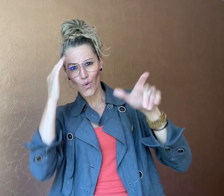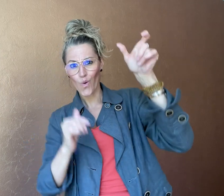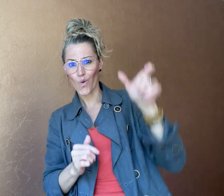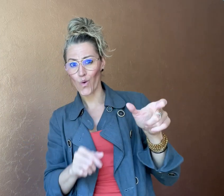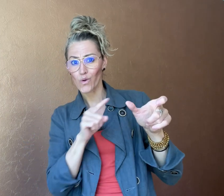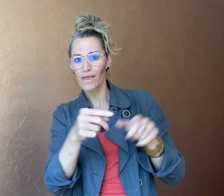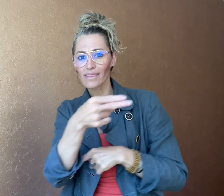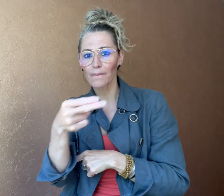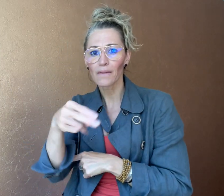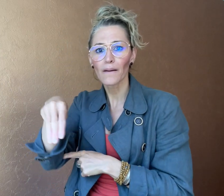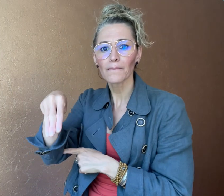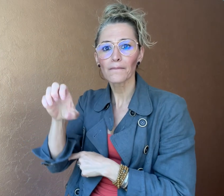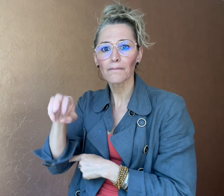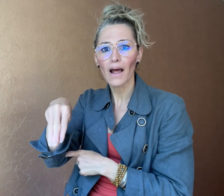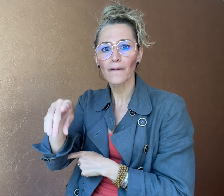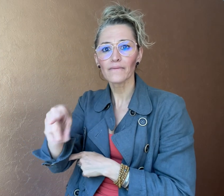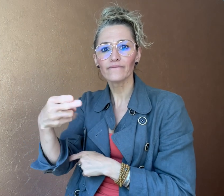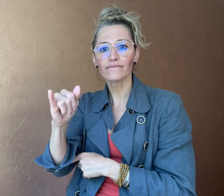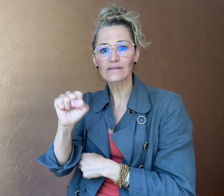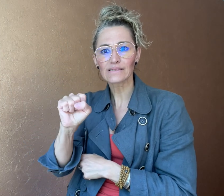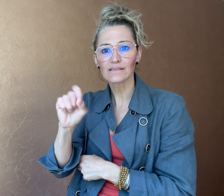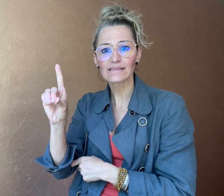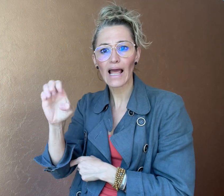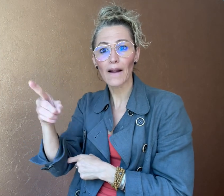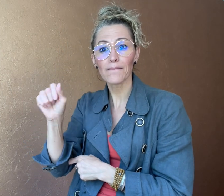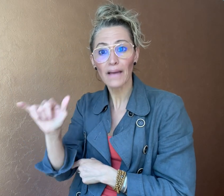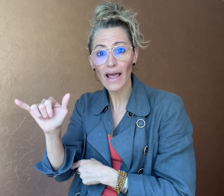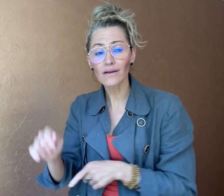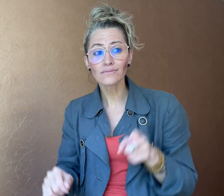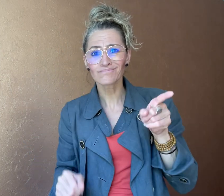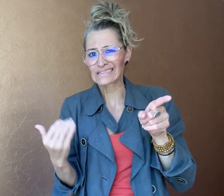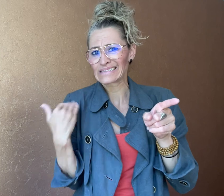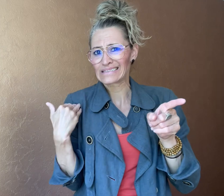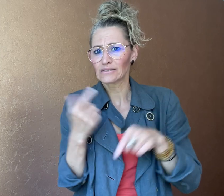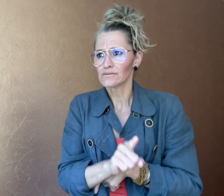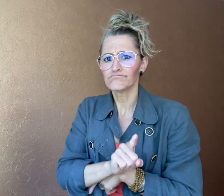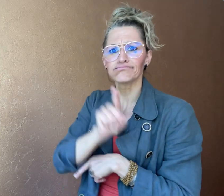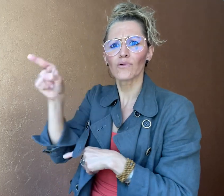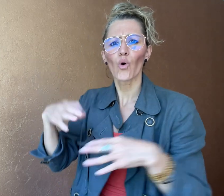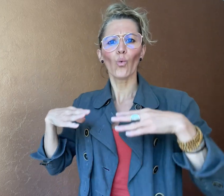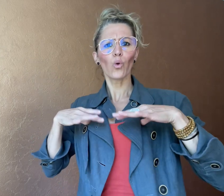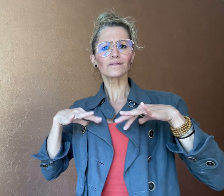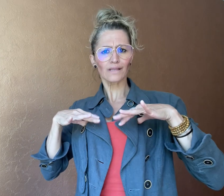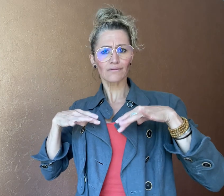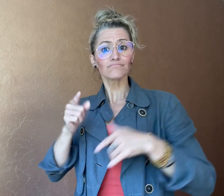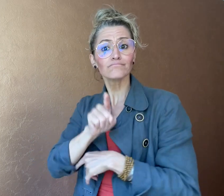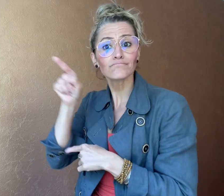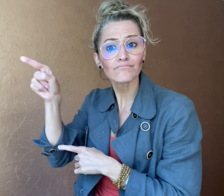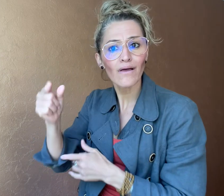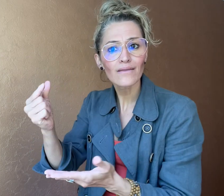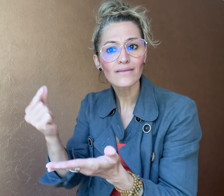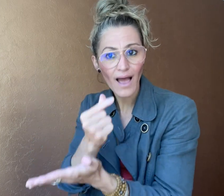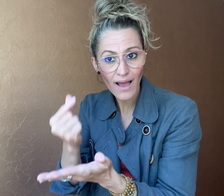recently went on a vacation in Ghana. During his time in Ghana,